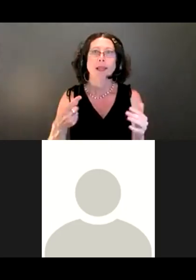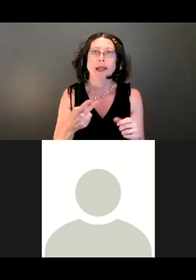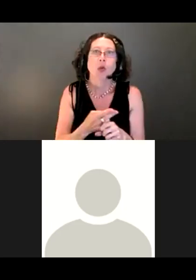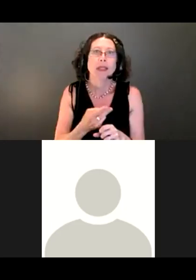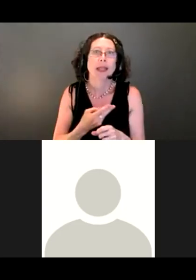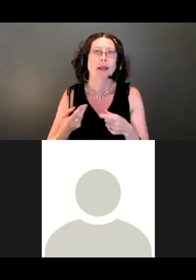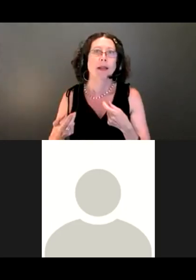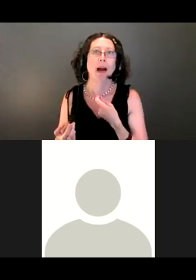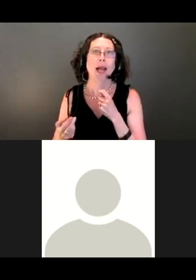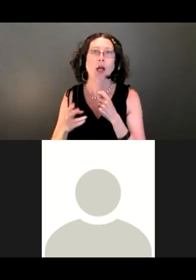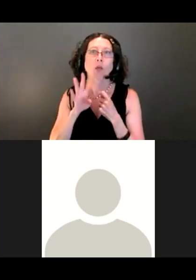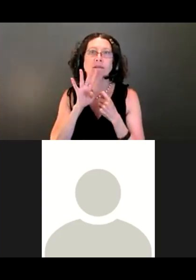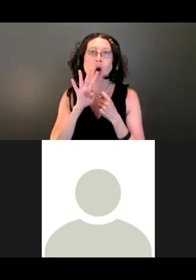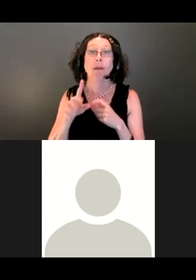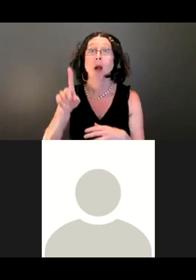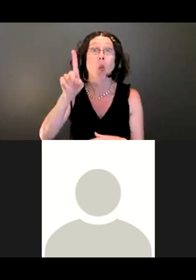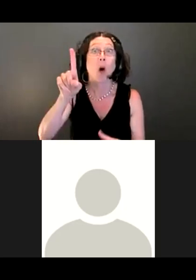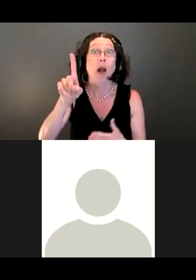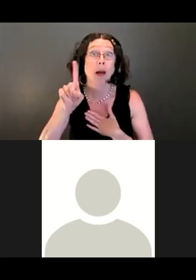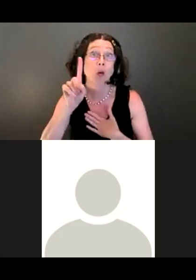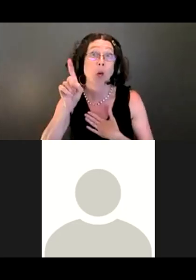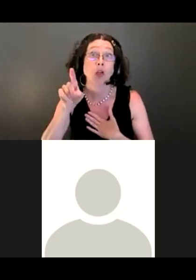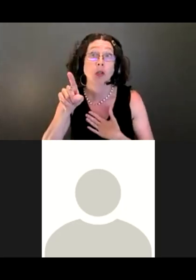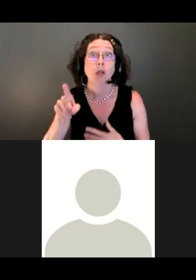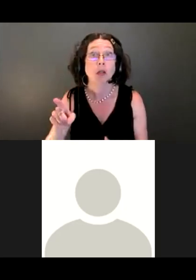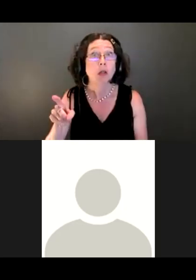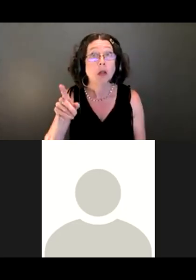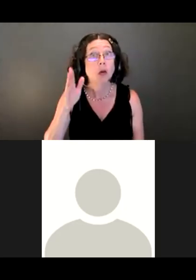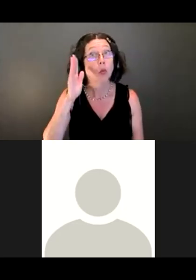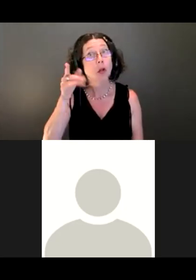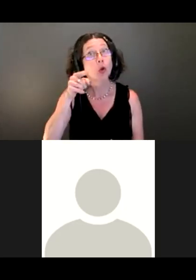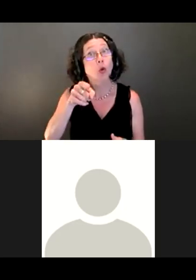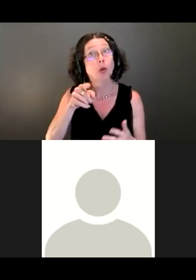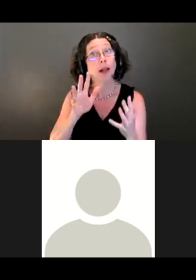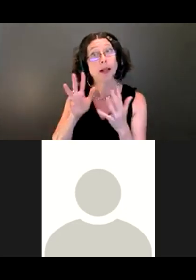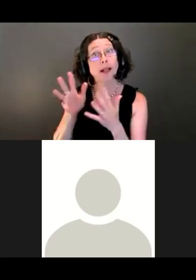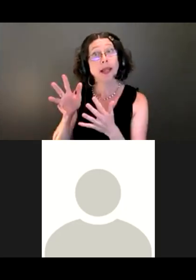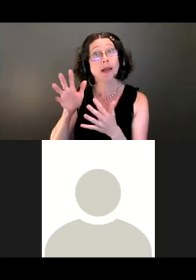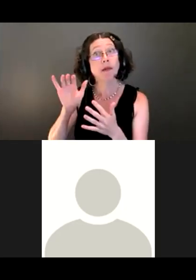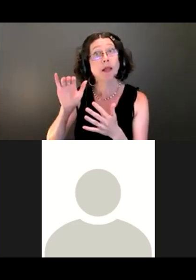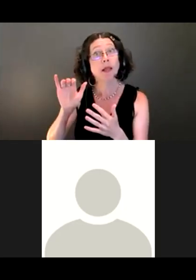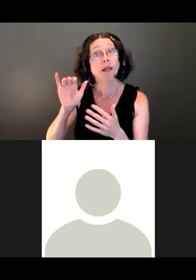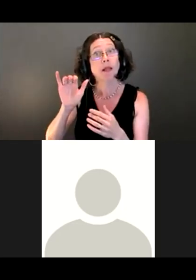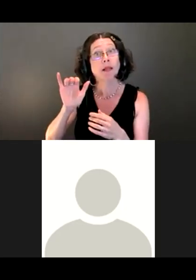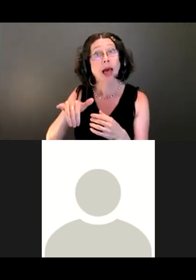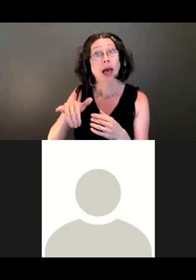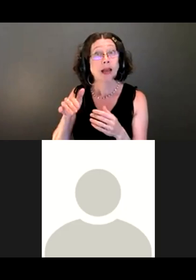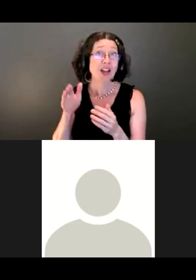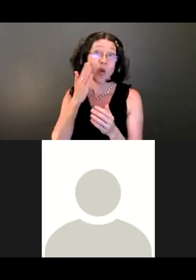But one of my questions is whether you would leave that trailhead -- it's a small trailhead -- but whether you